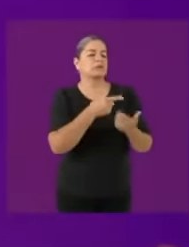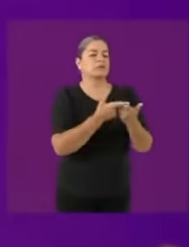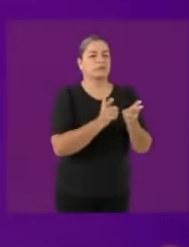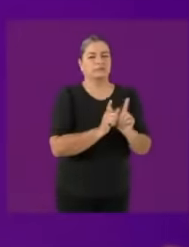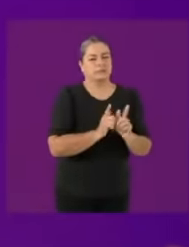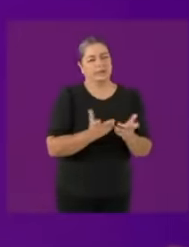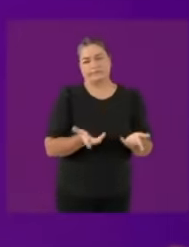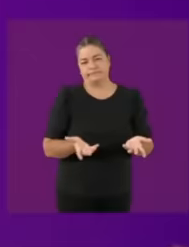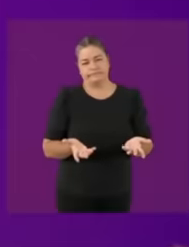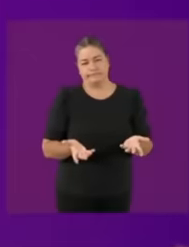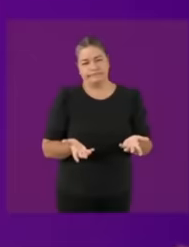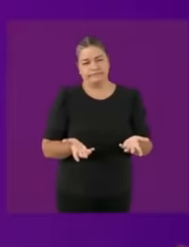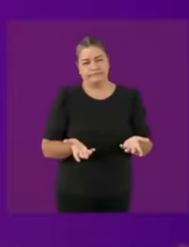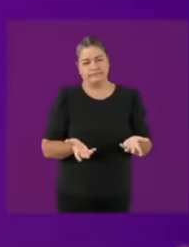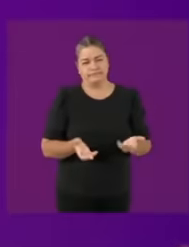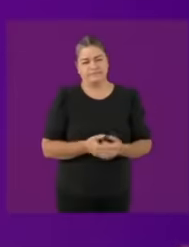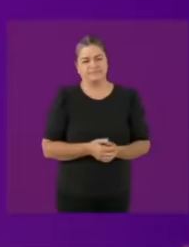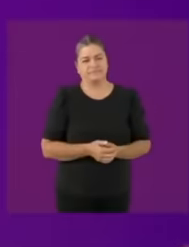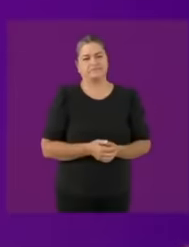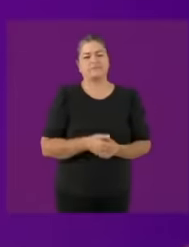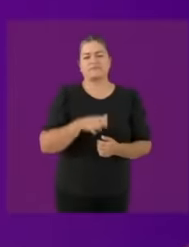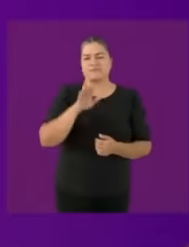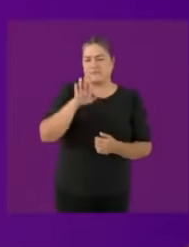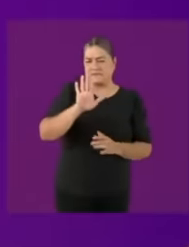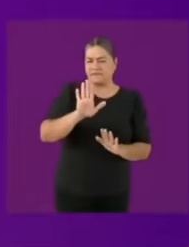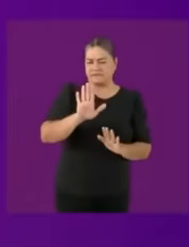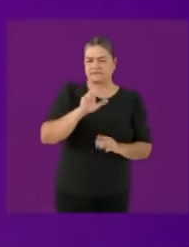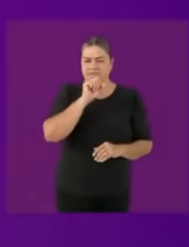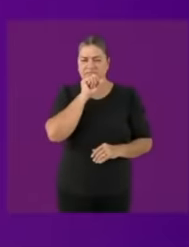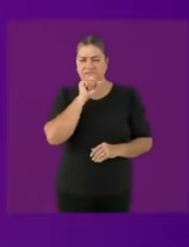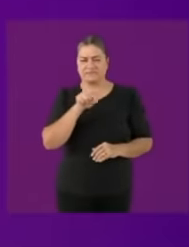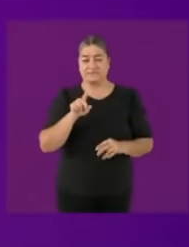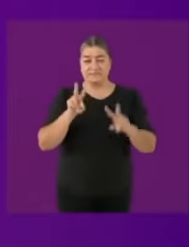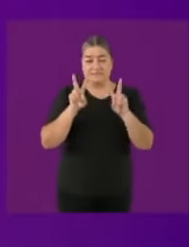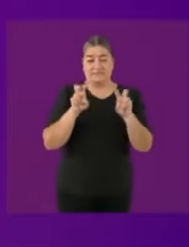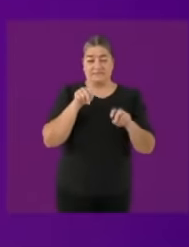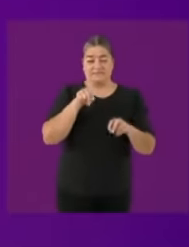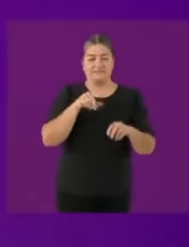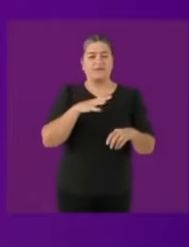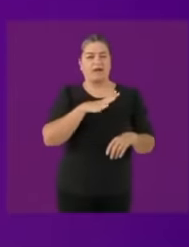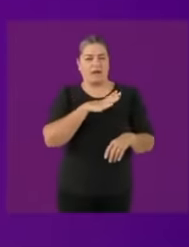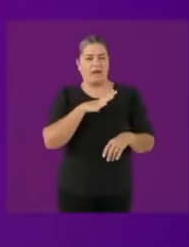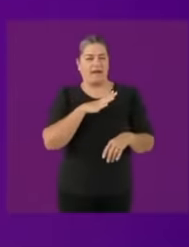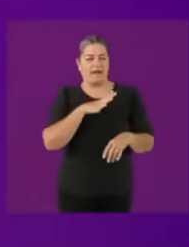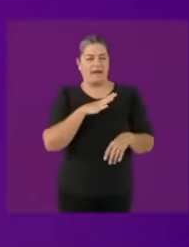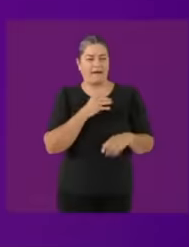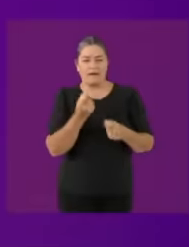from going unpunished eh if we basically review Who is imprisoned between large and